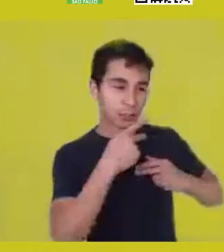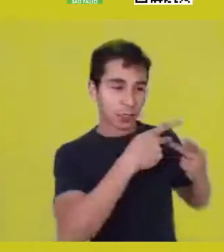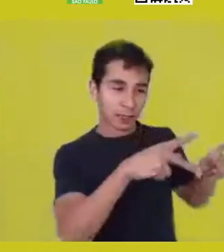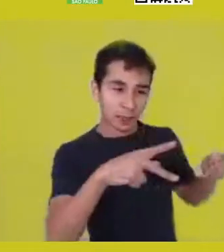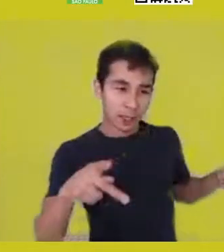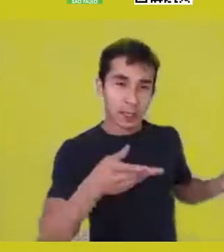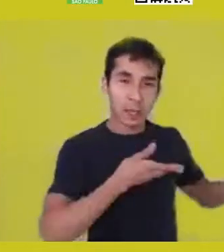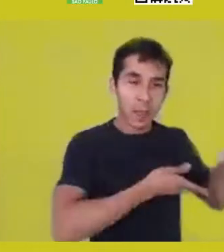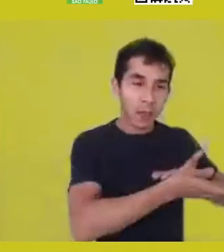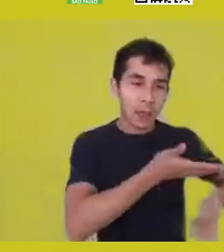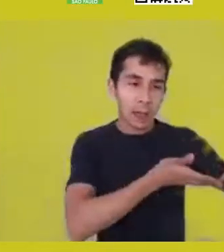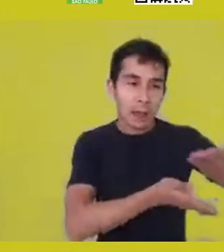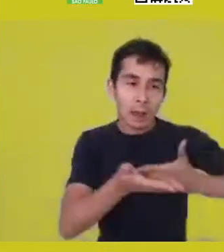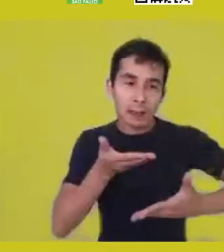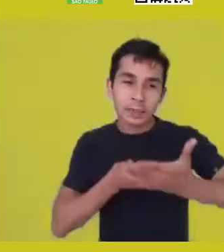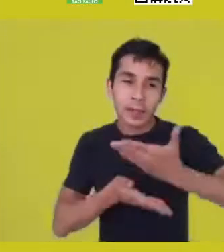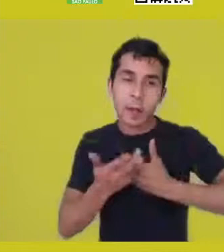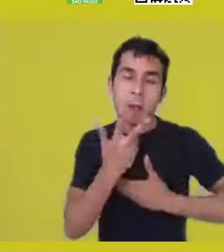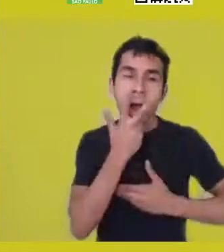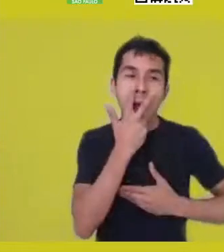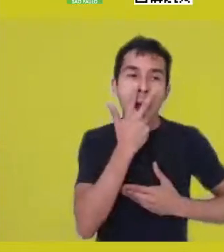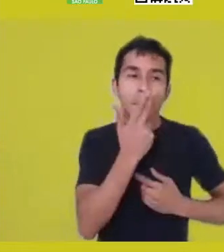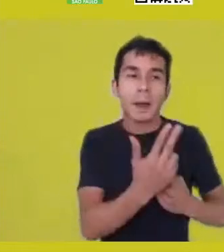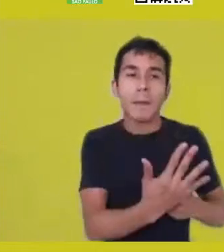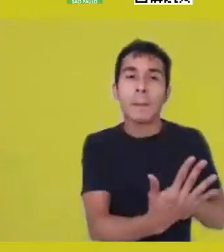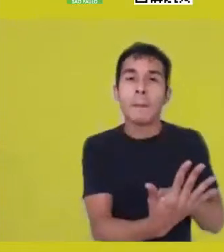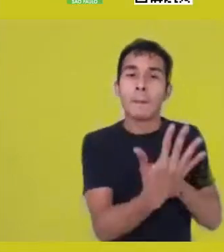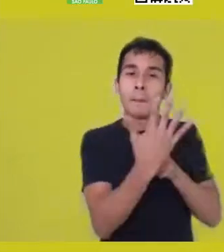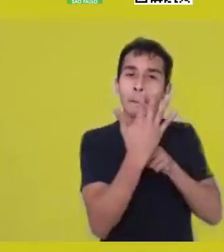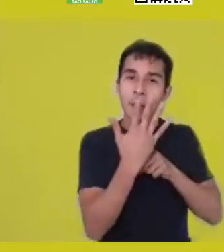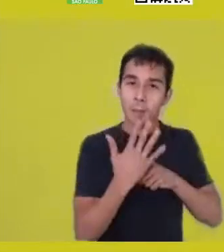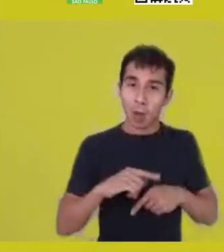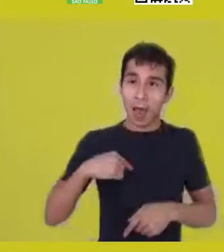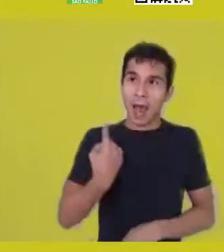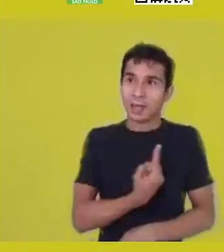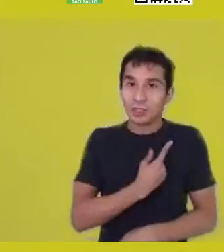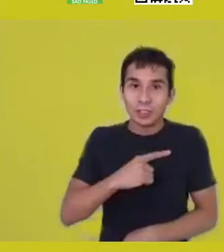makes us recognize those civilizatory invariables